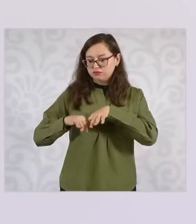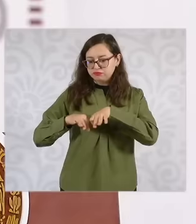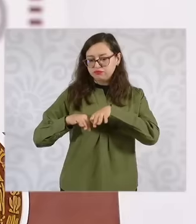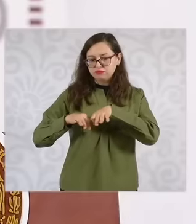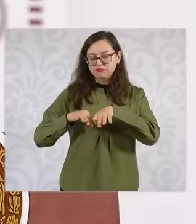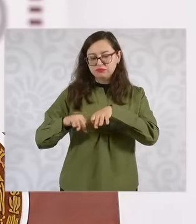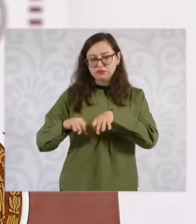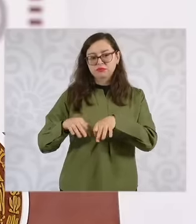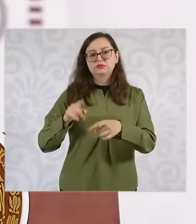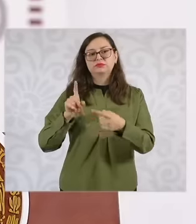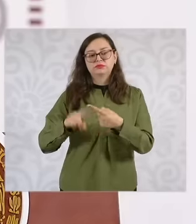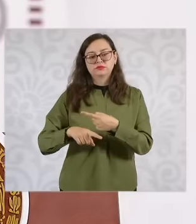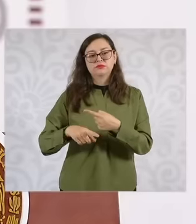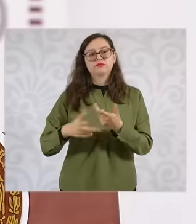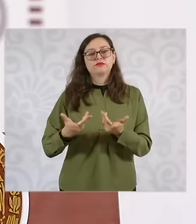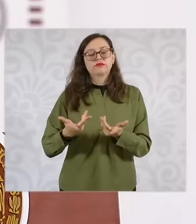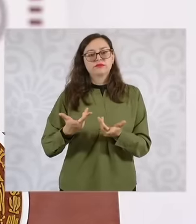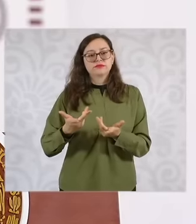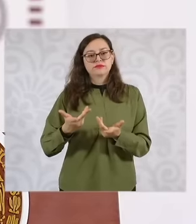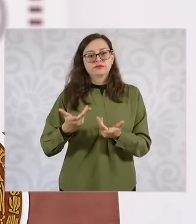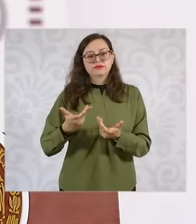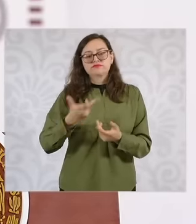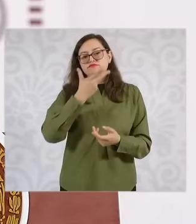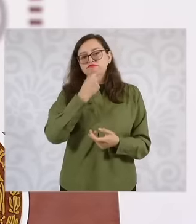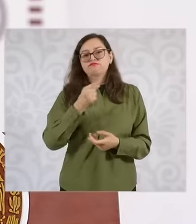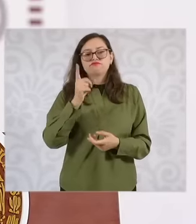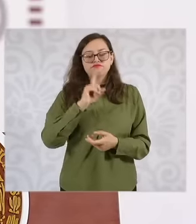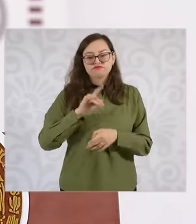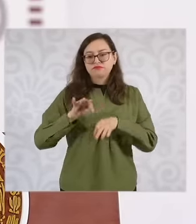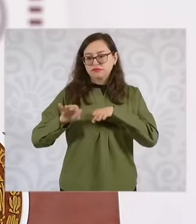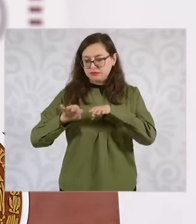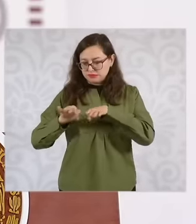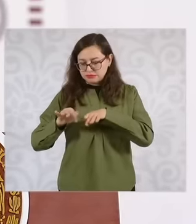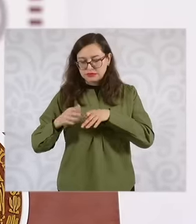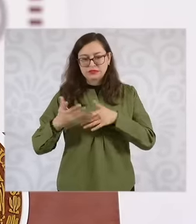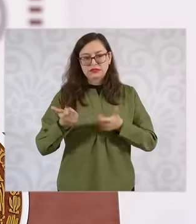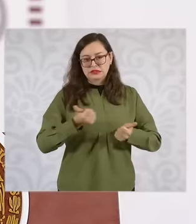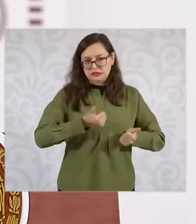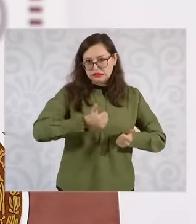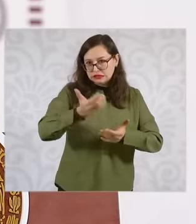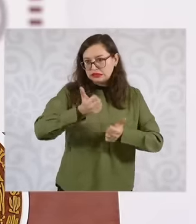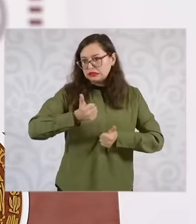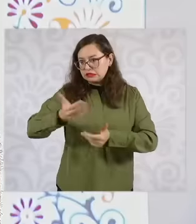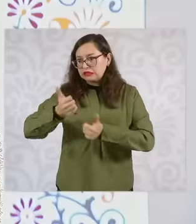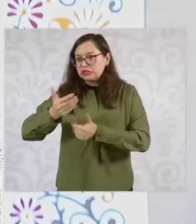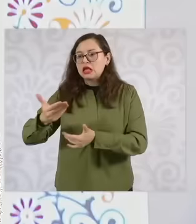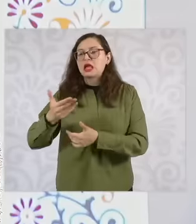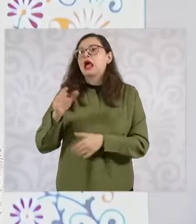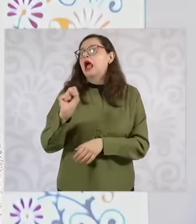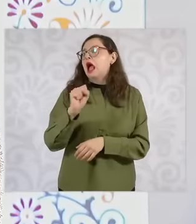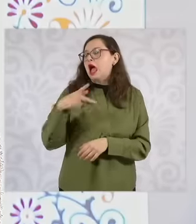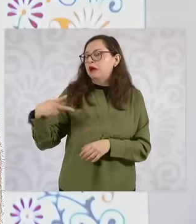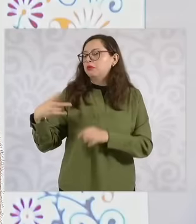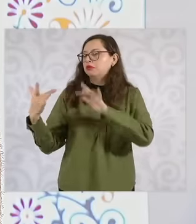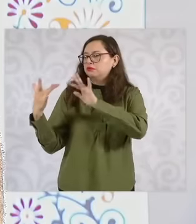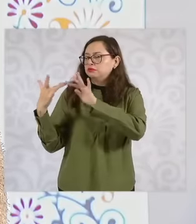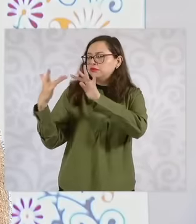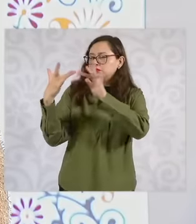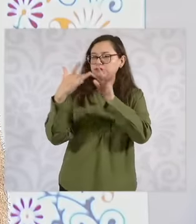delivery drivers and with some platforms. We are going to present this bill